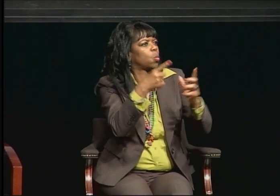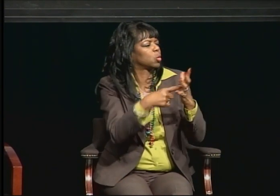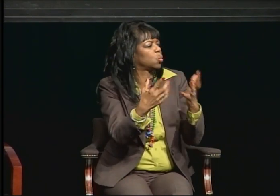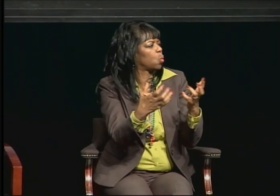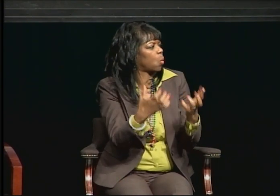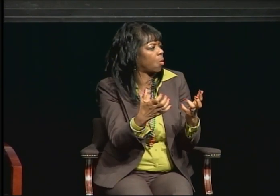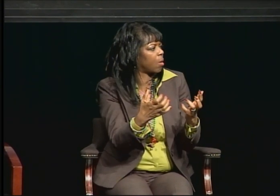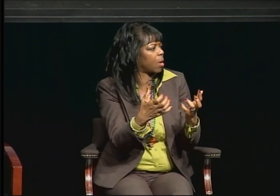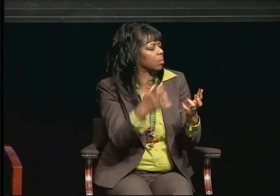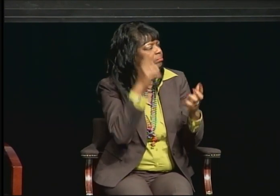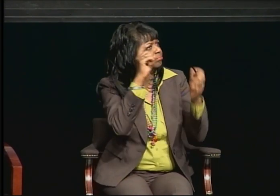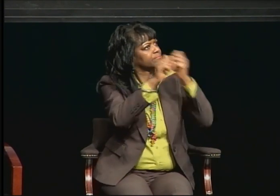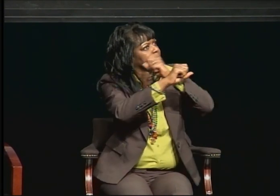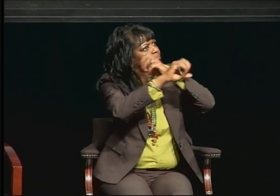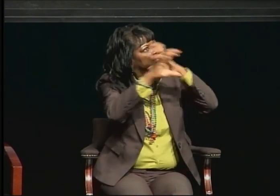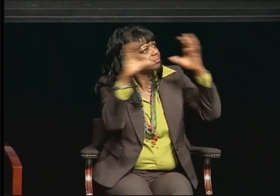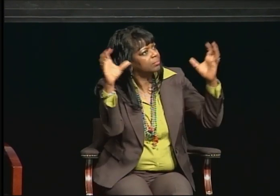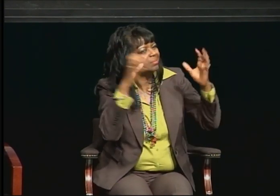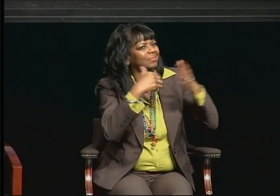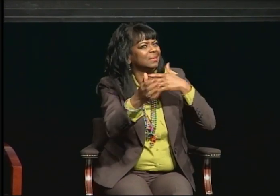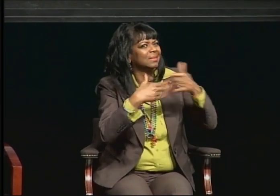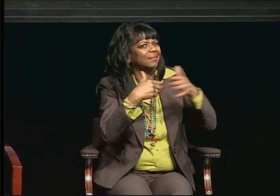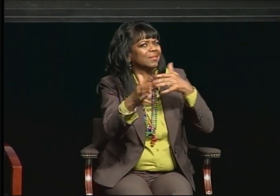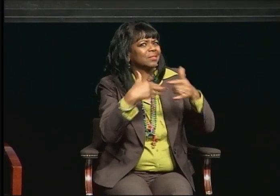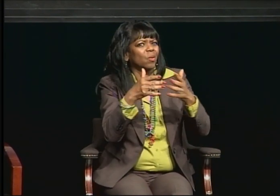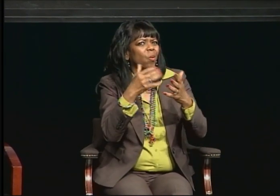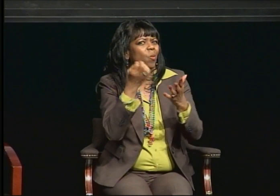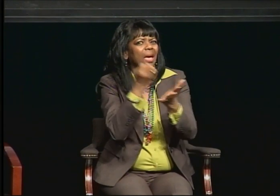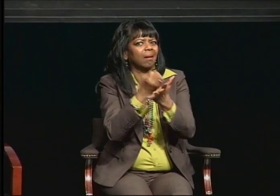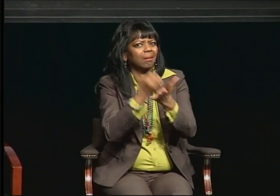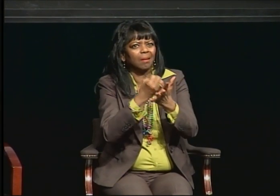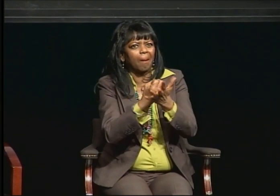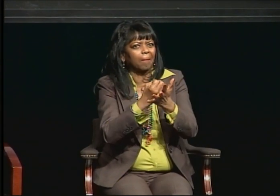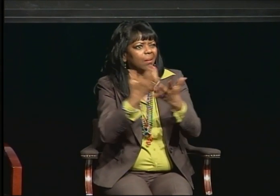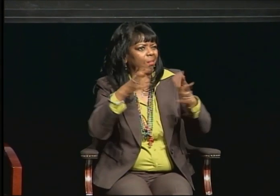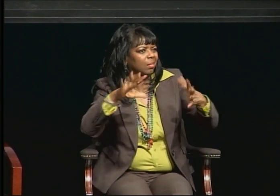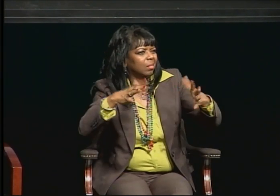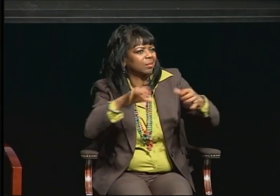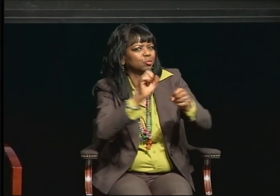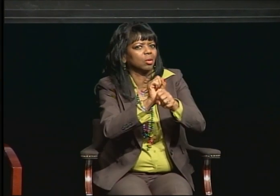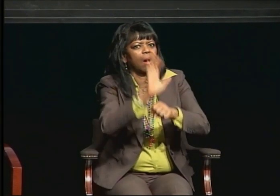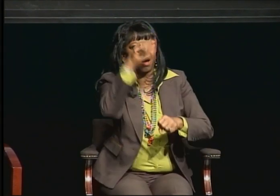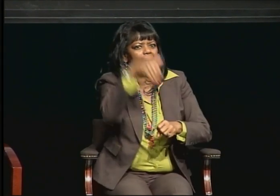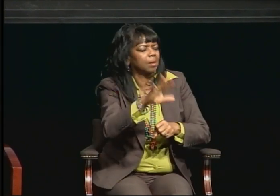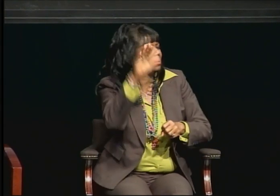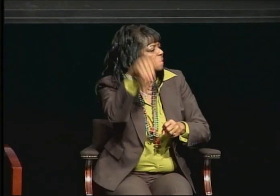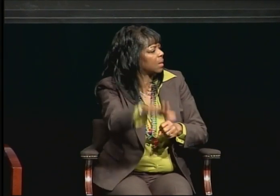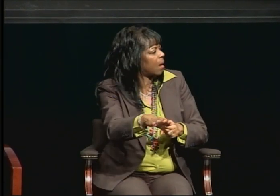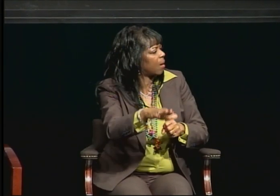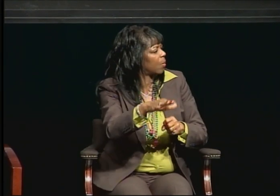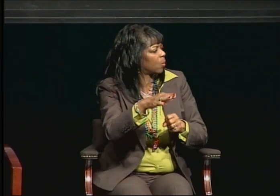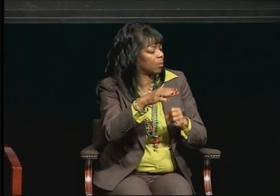Regardless of what's going on with the job market. It does not matter. Because by the time you complete your program,